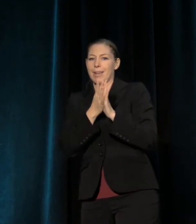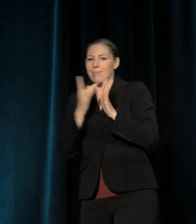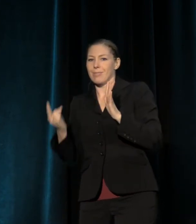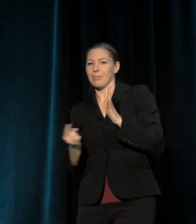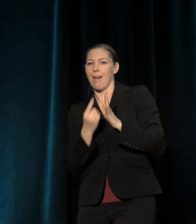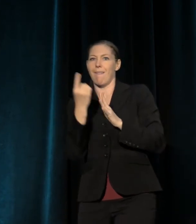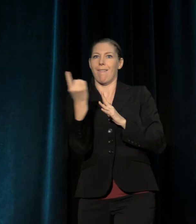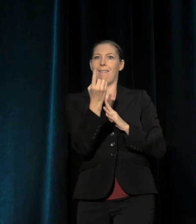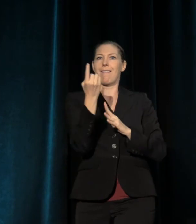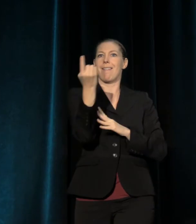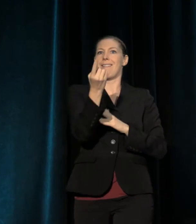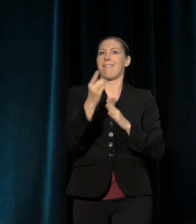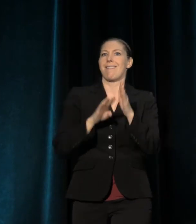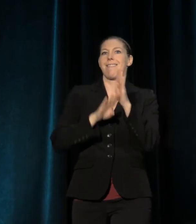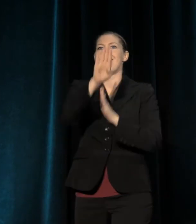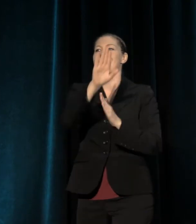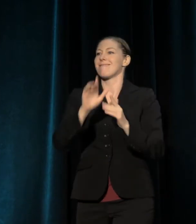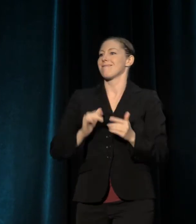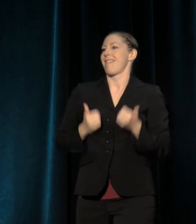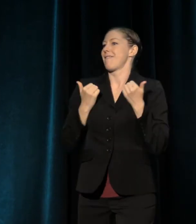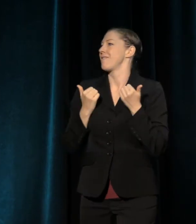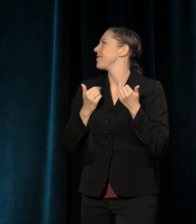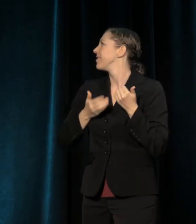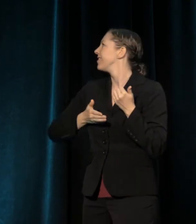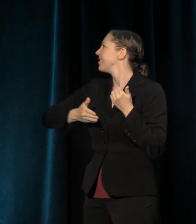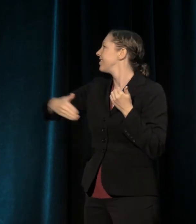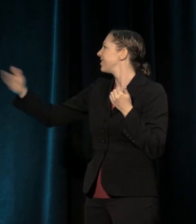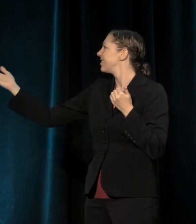And so here is a picture of [Bego] Rokafella,